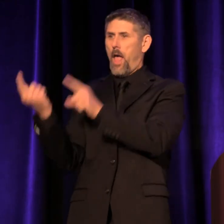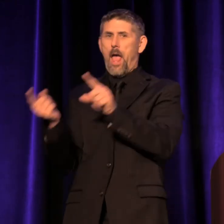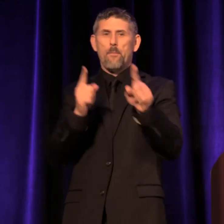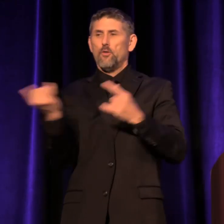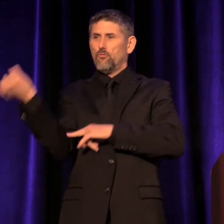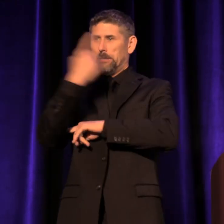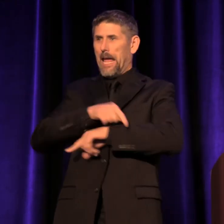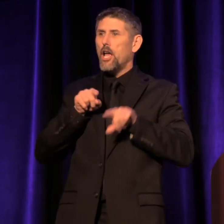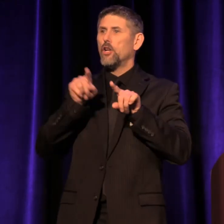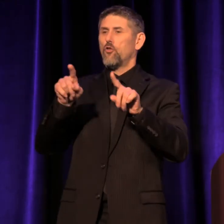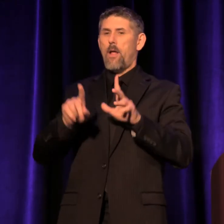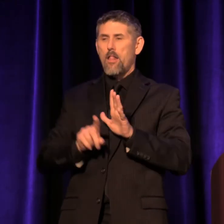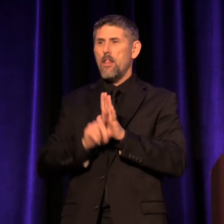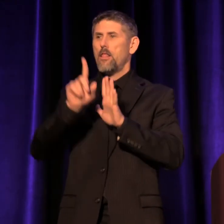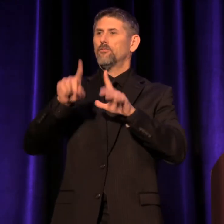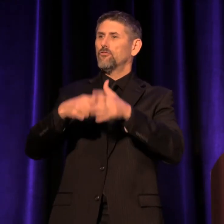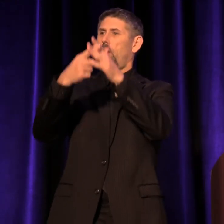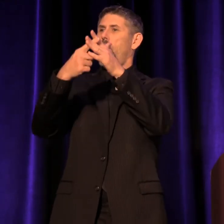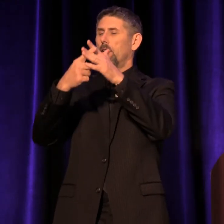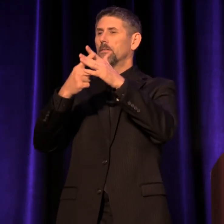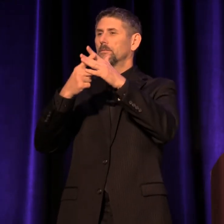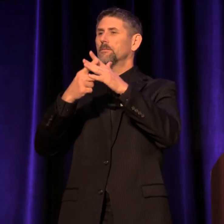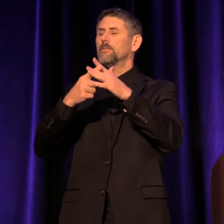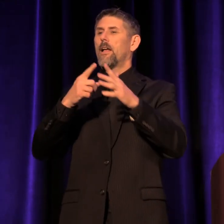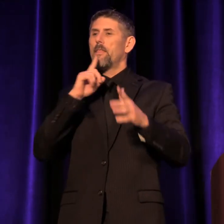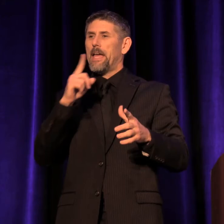during the launch of the At the Intersections arc